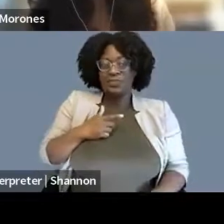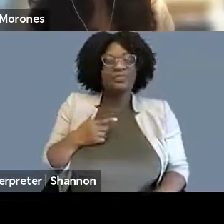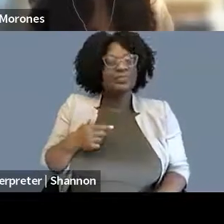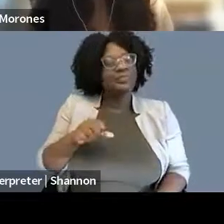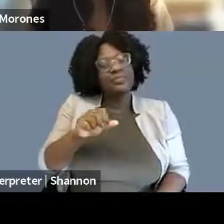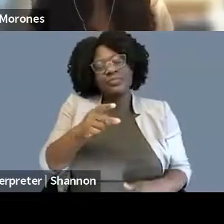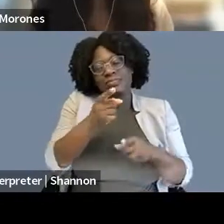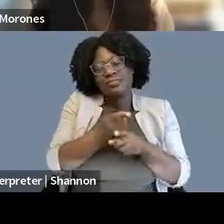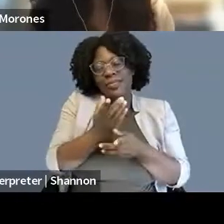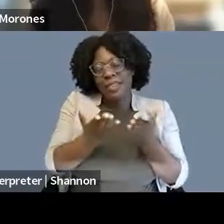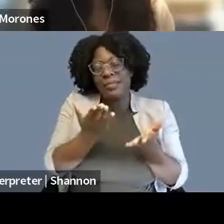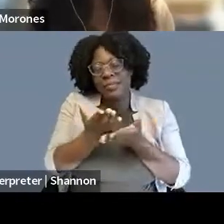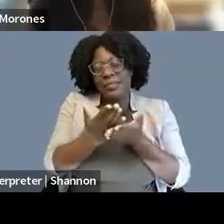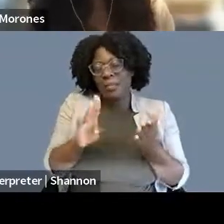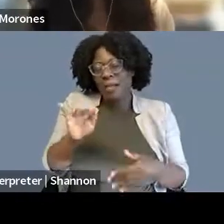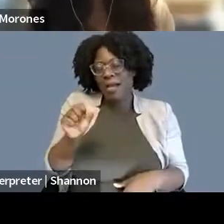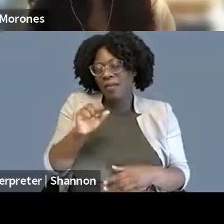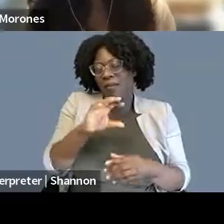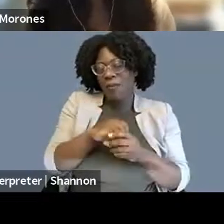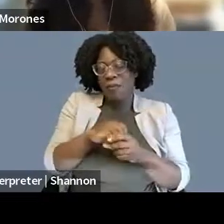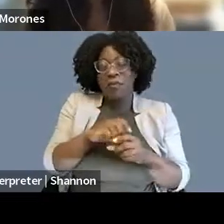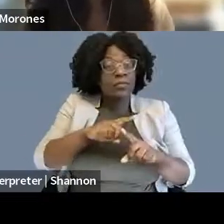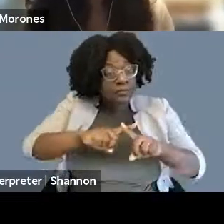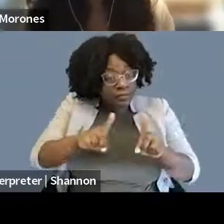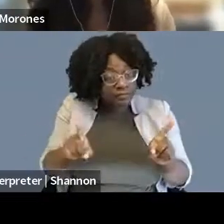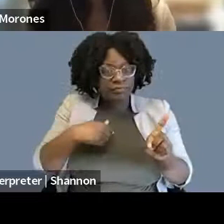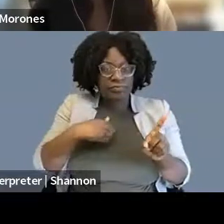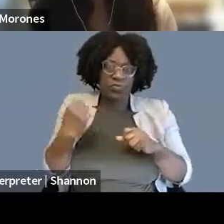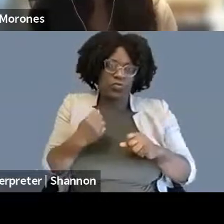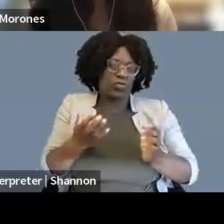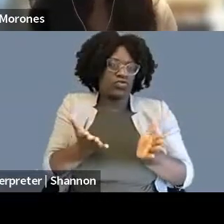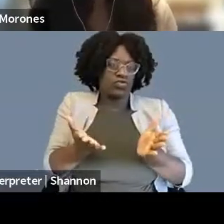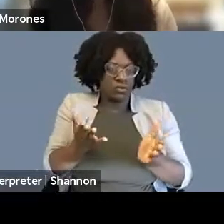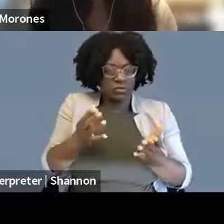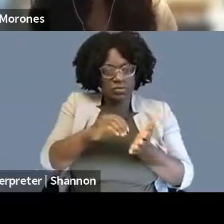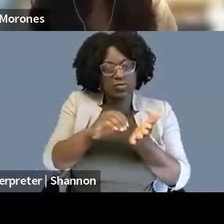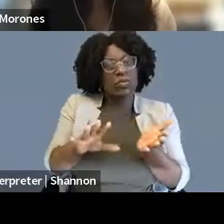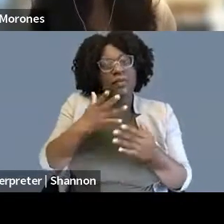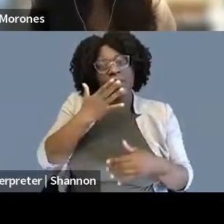but I would strongly encourage especially students of color to get involved in the First Amendment space